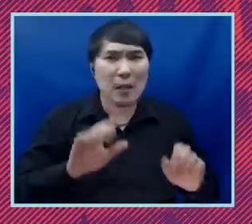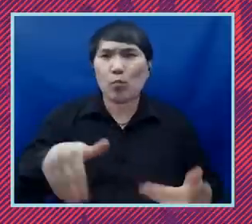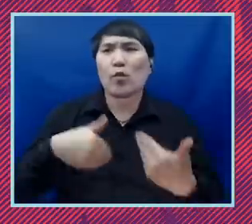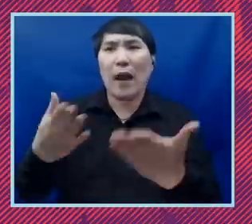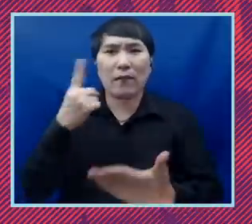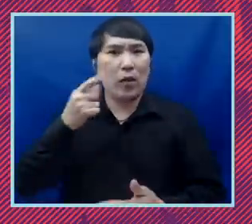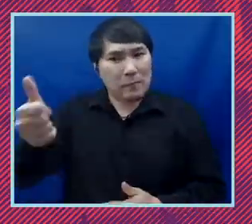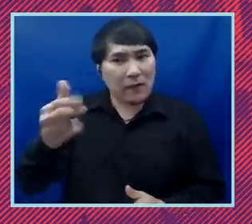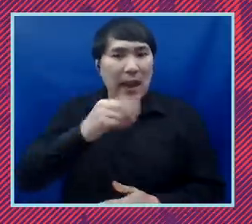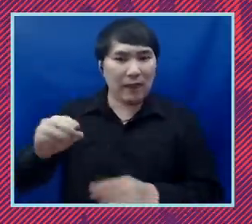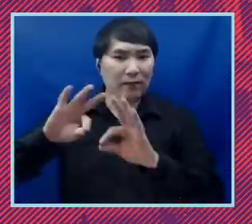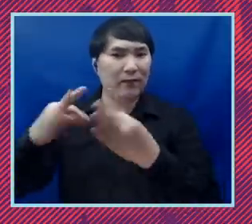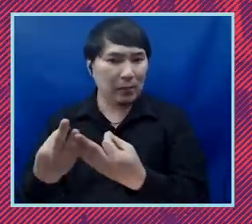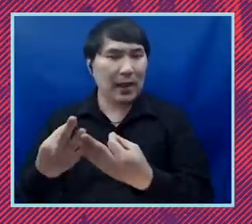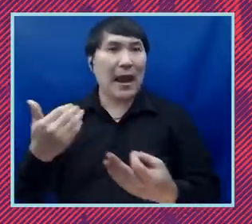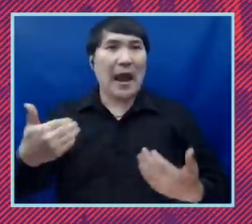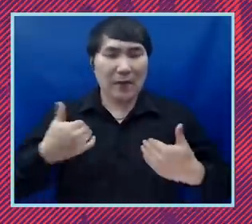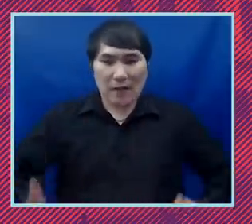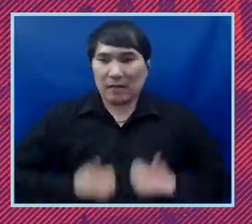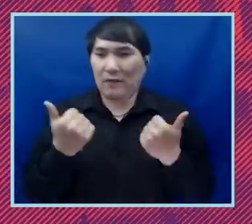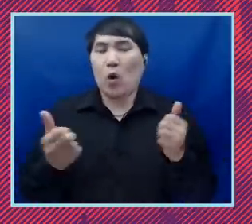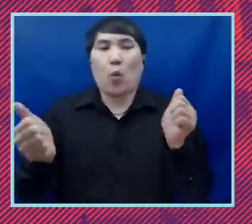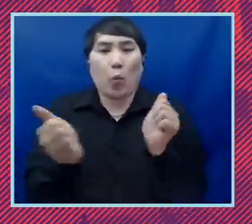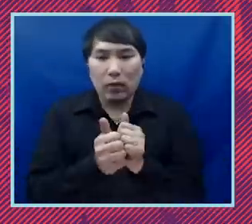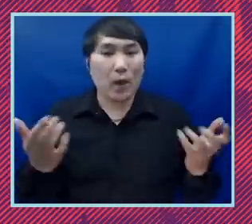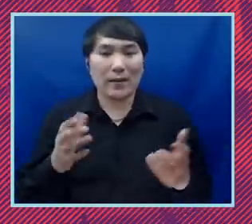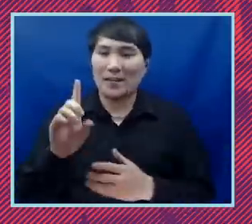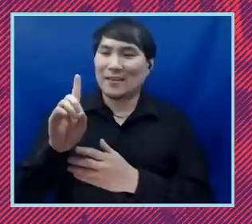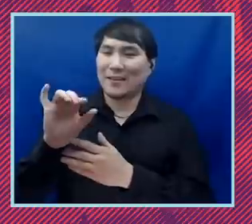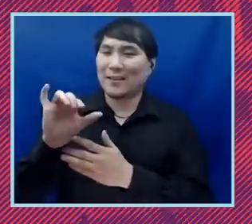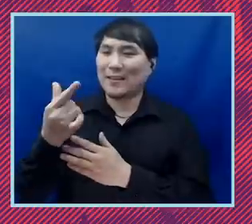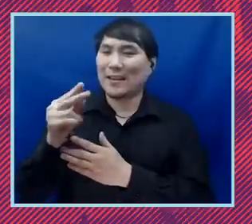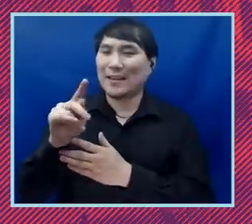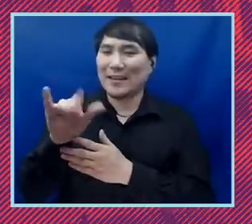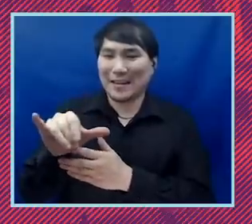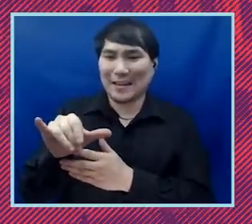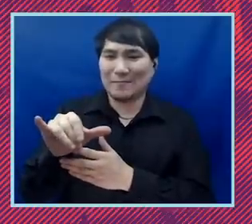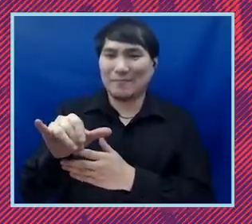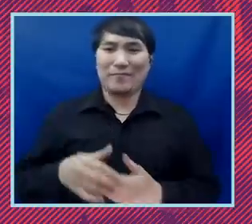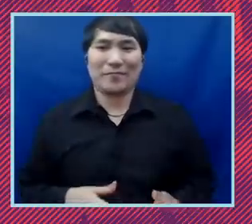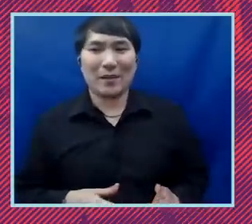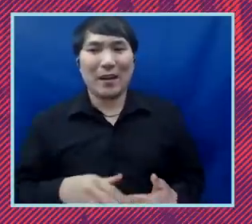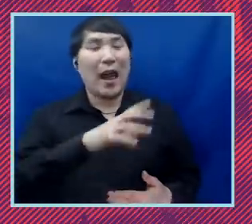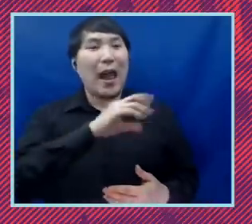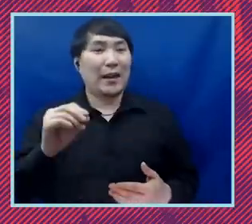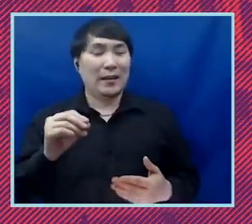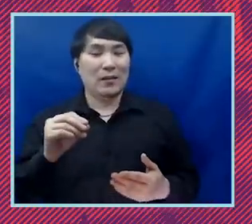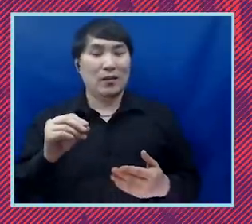and to be able to live lives with dignity and choice-filled lives and without access to economic